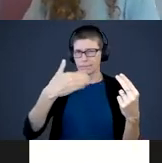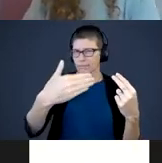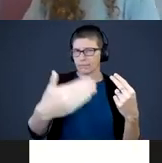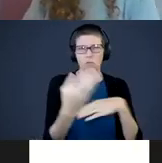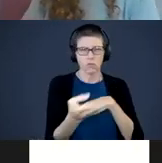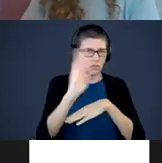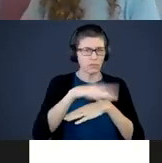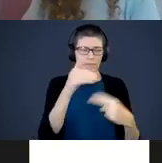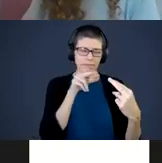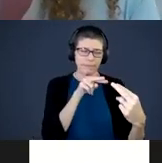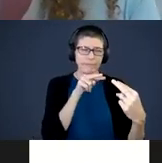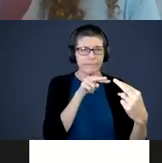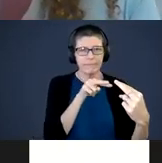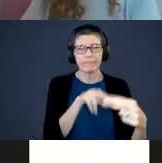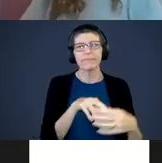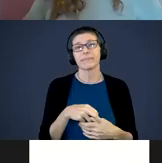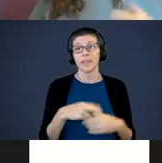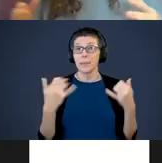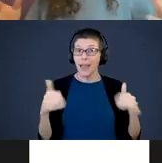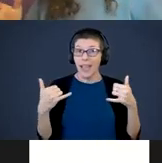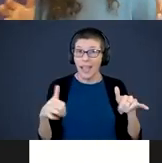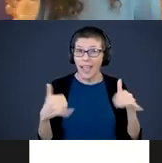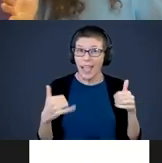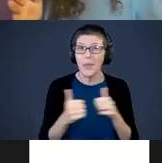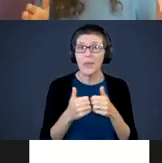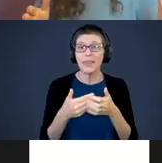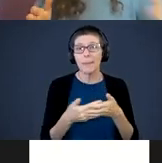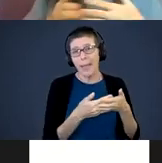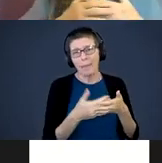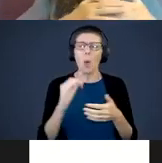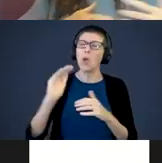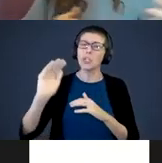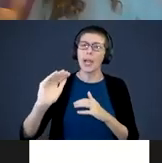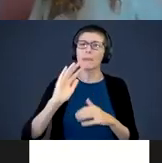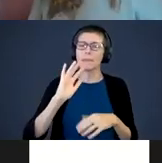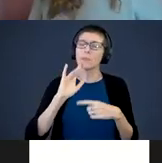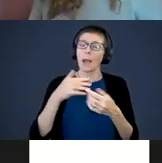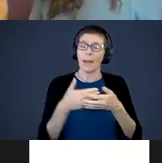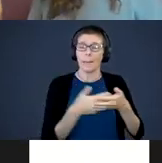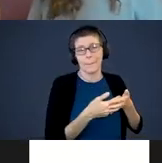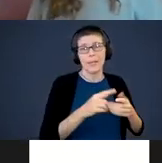the day. Play with your baby or your child. I am talking about little ones but throughout childhood